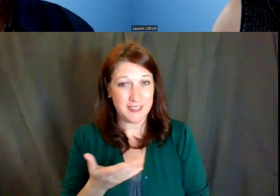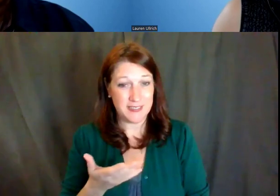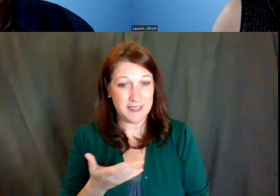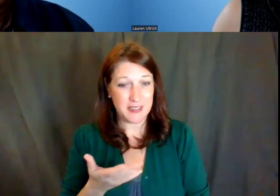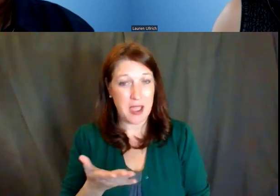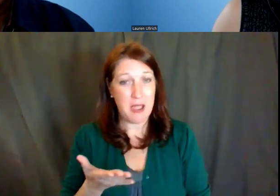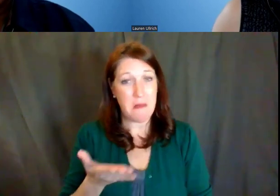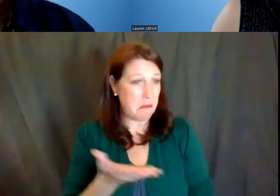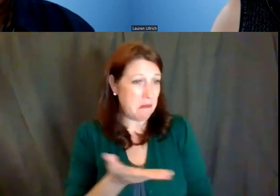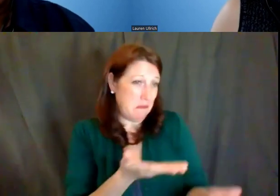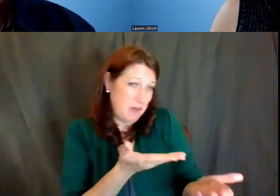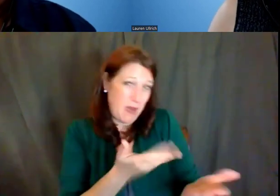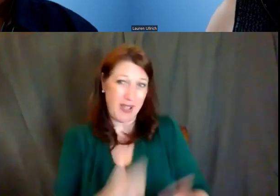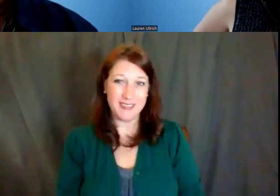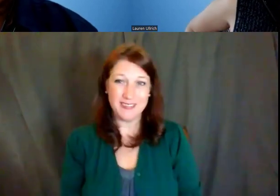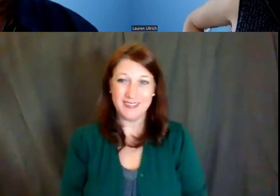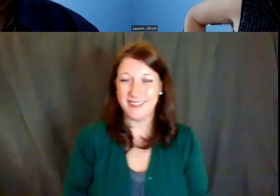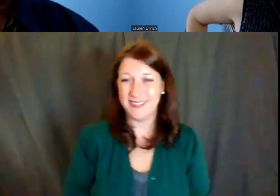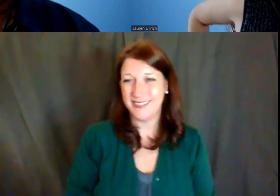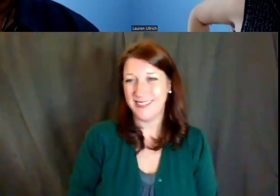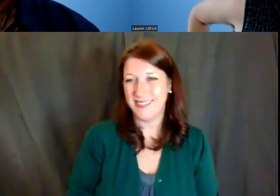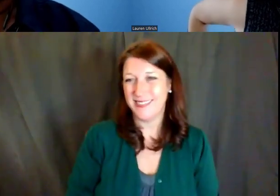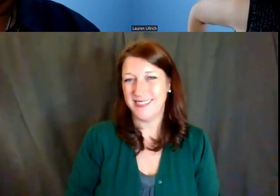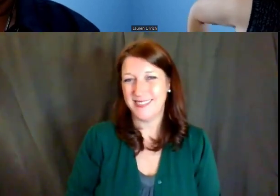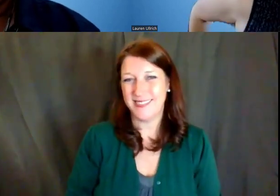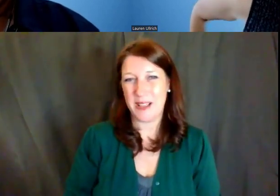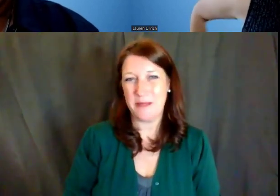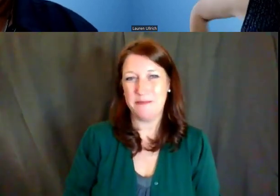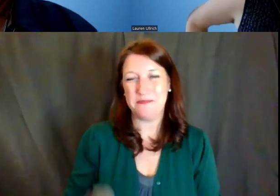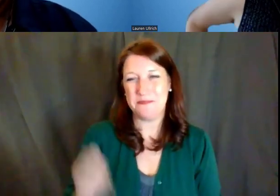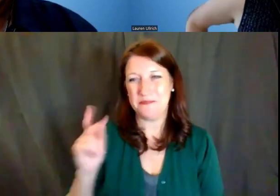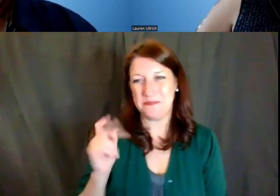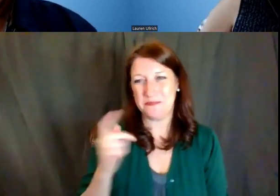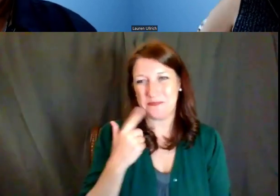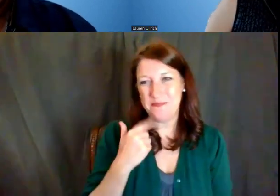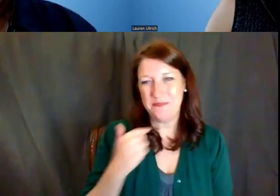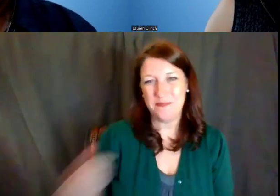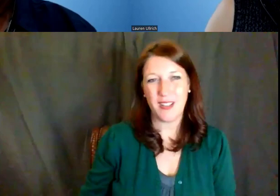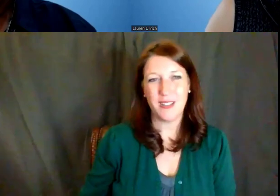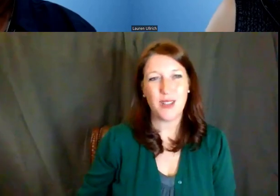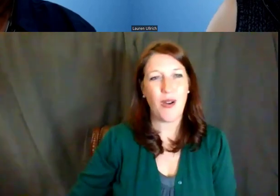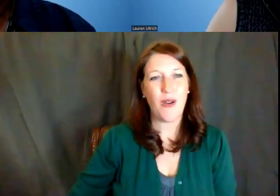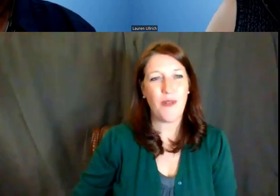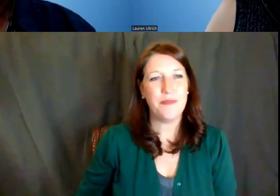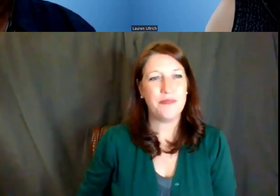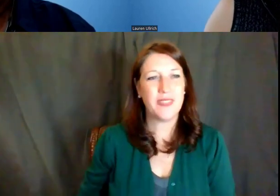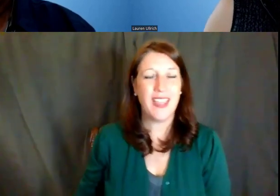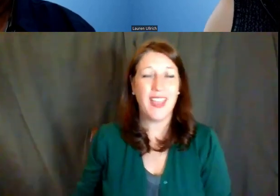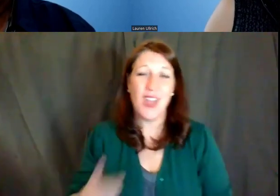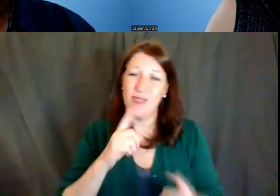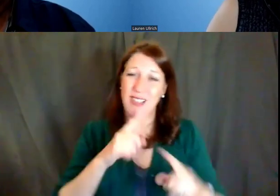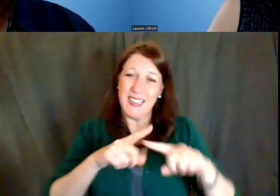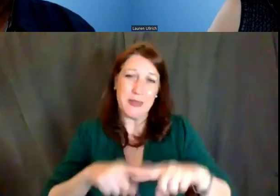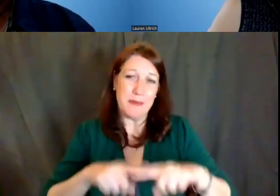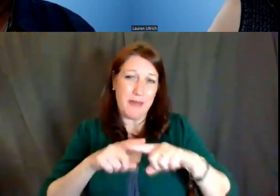Lisa Evans: You can do it. Dr. Lauren Ullrich: Okay. So I think it really depends on the FOA.